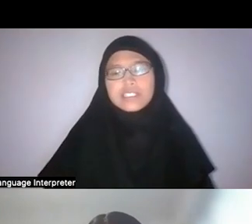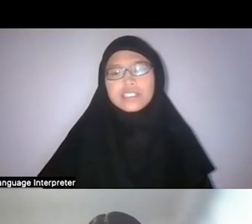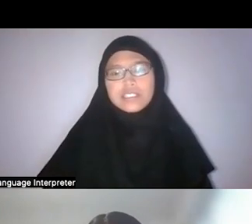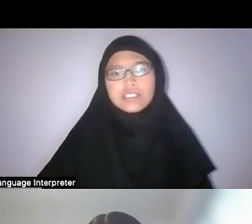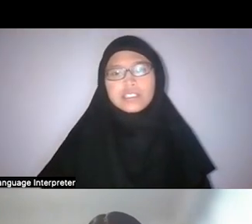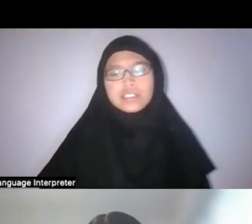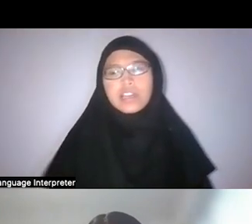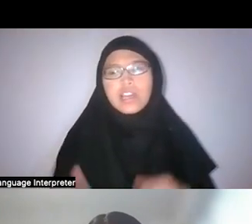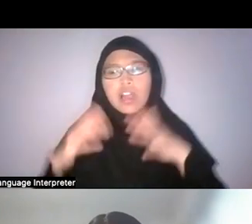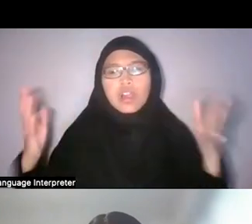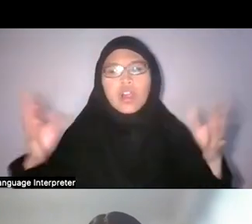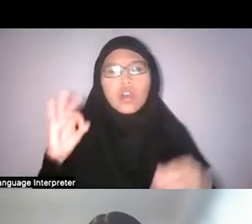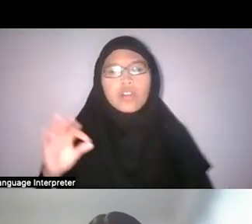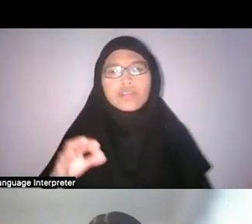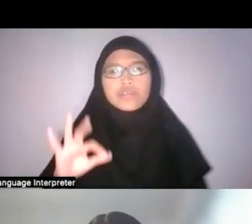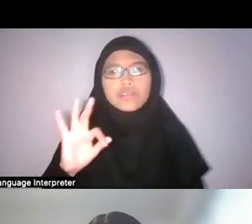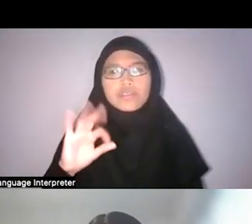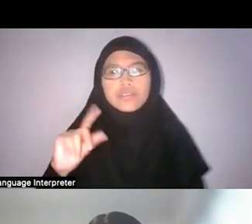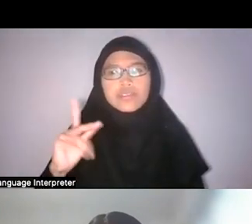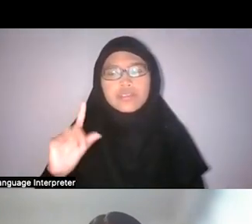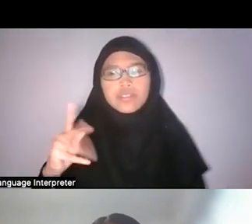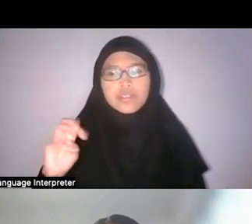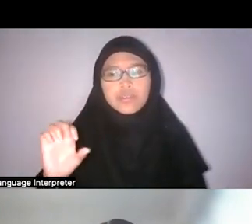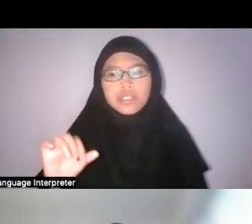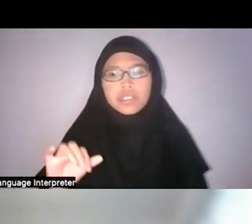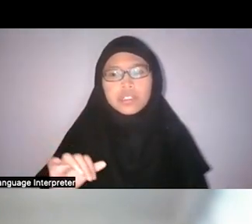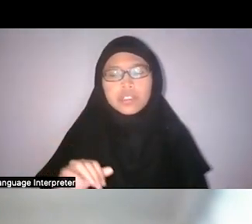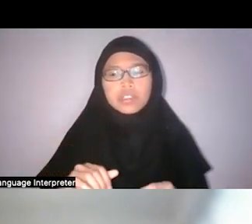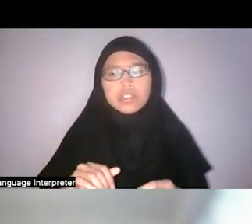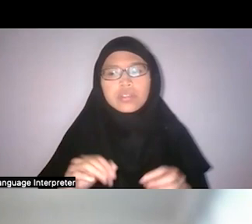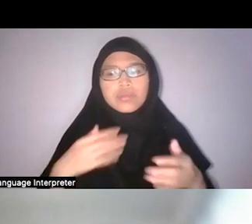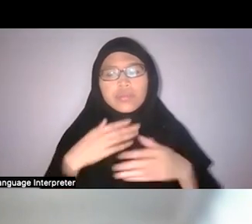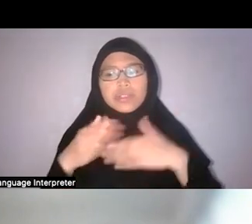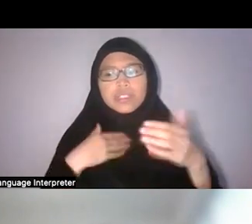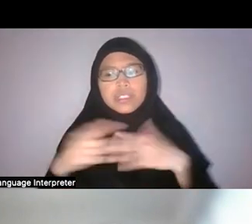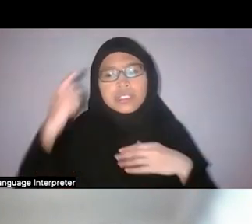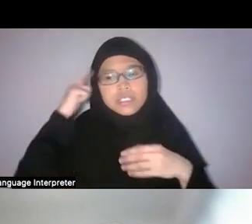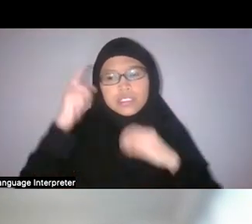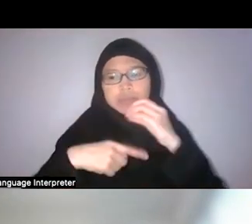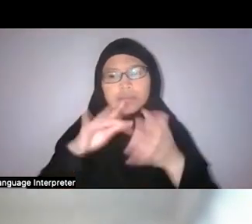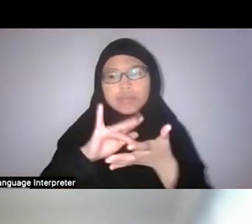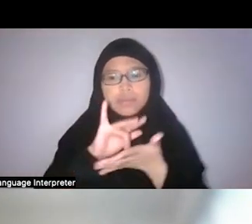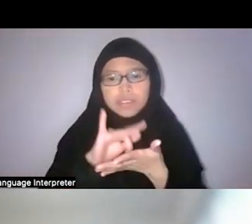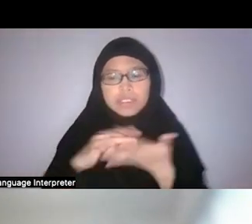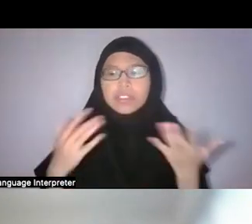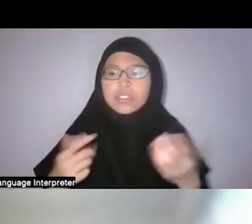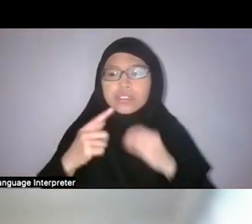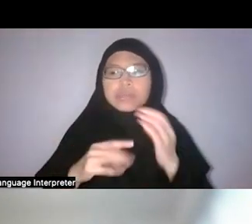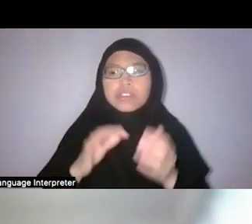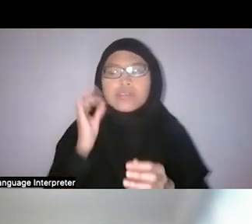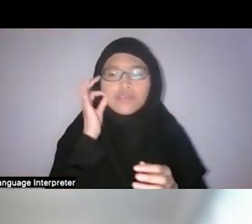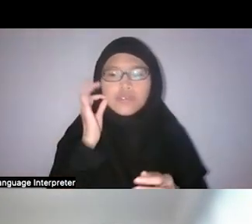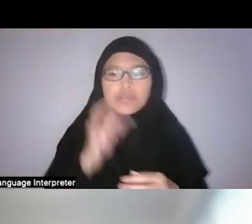a lot of folk ways, whether it’s thinking about medicine, whether it’s thinking about food, gardening,